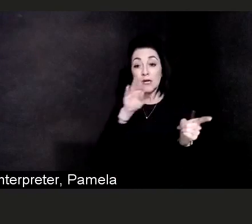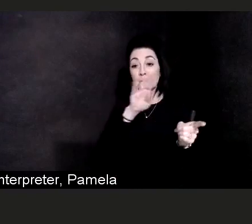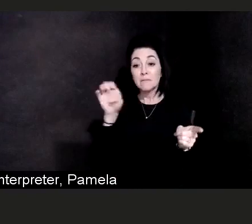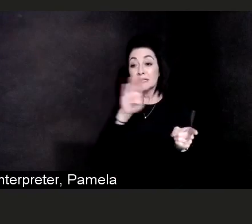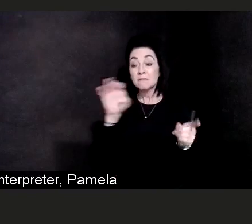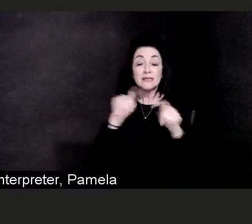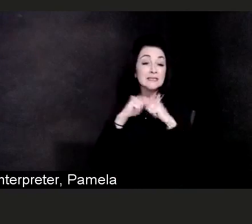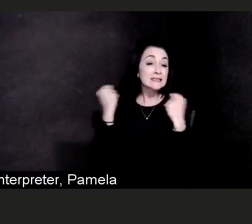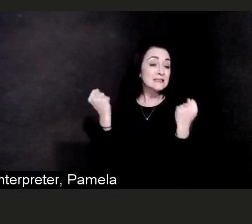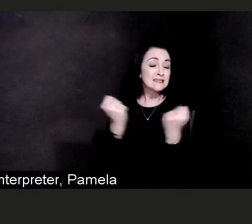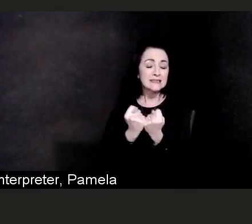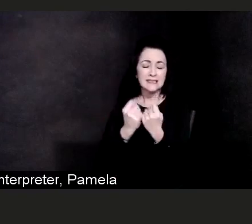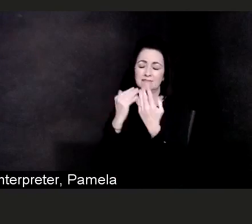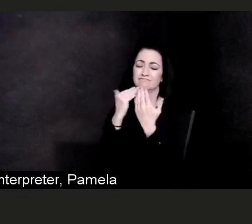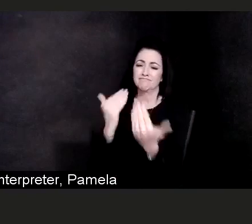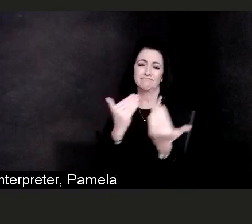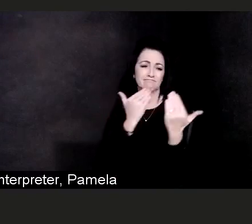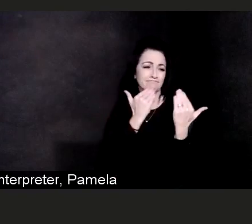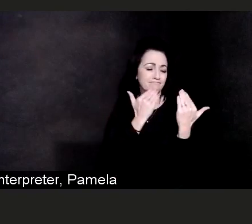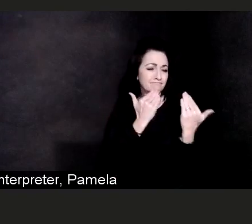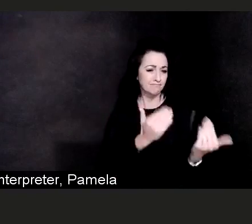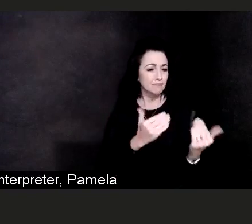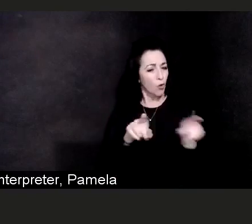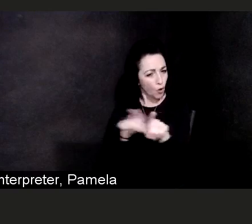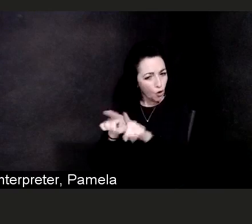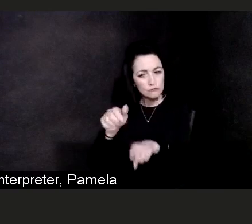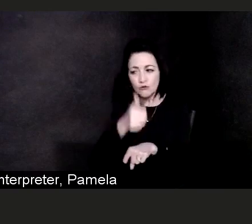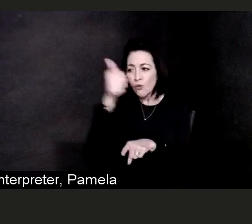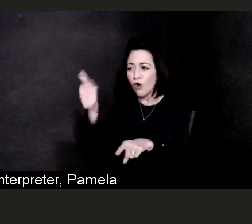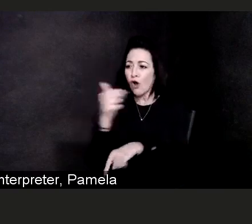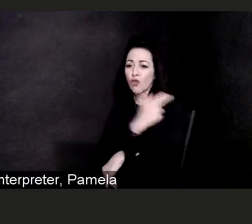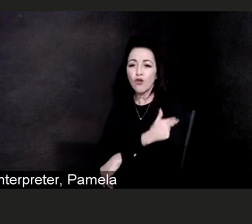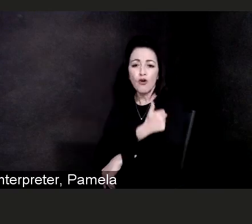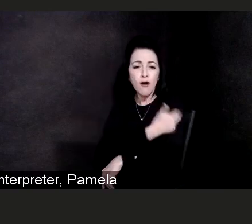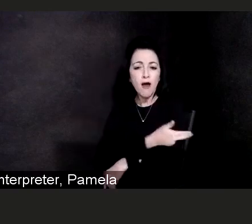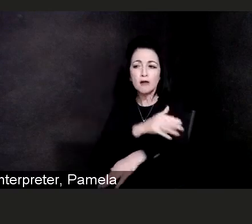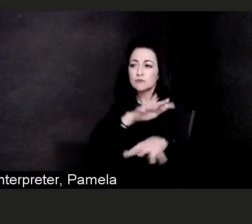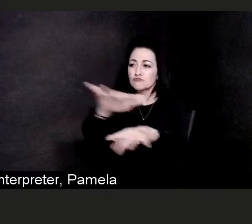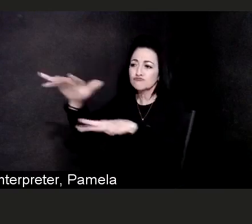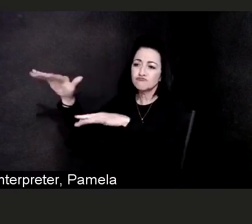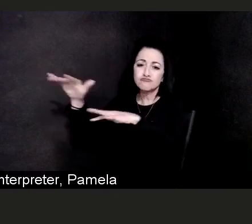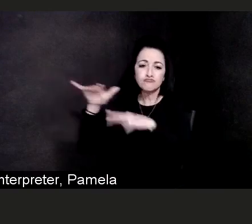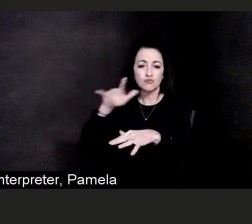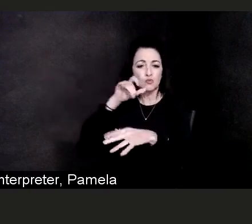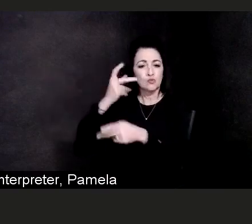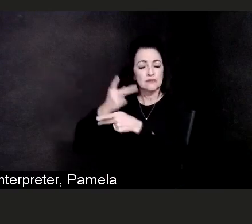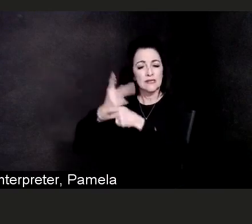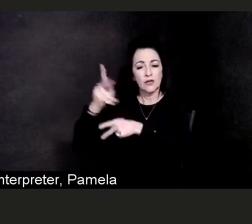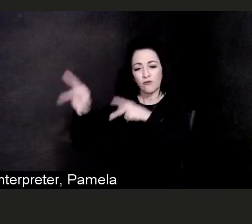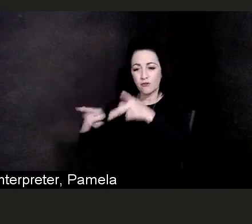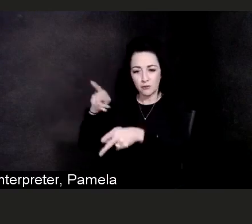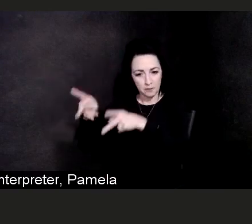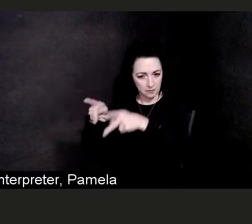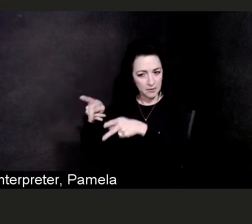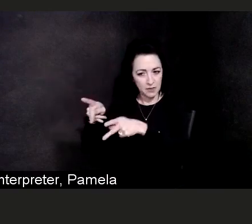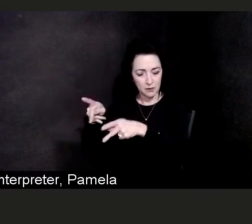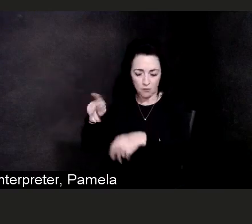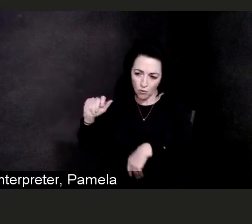as well as all other healthcare providers in the County. We're doing everything to help the community during this time.